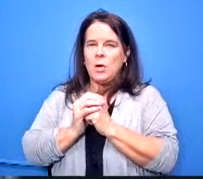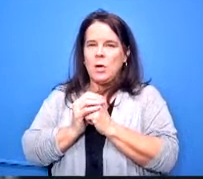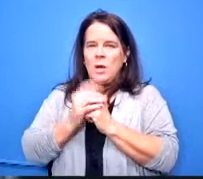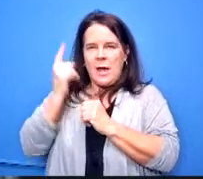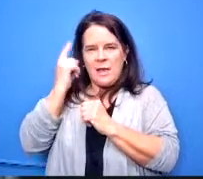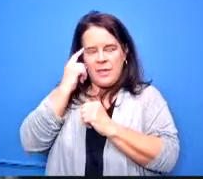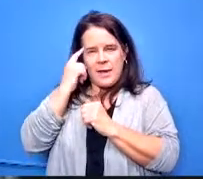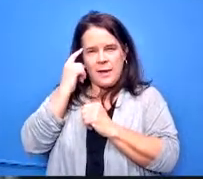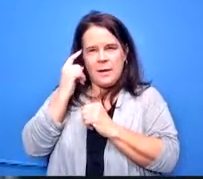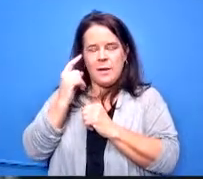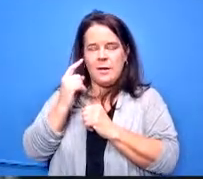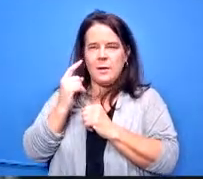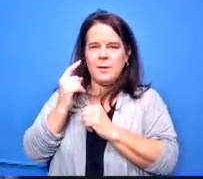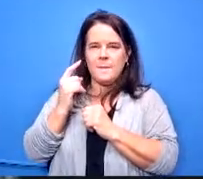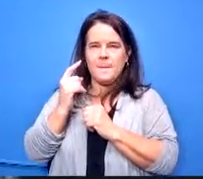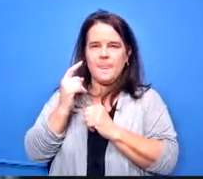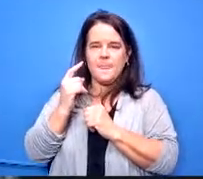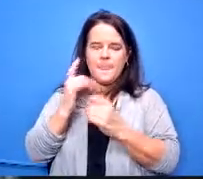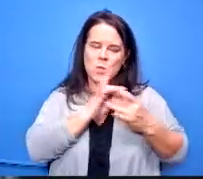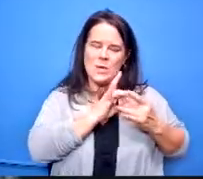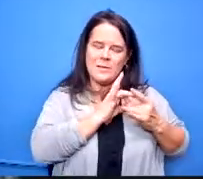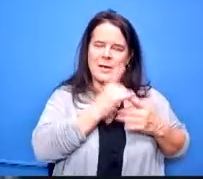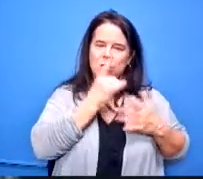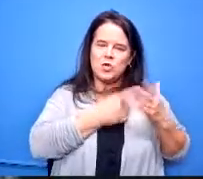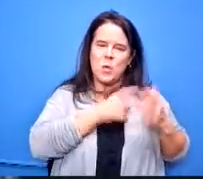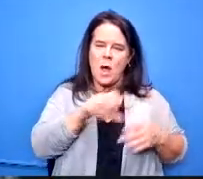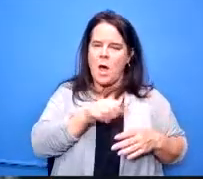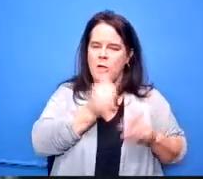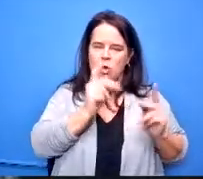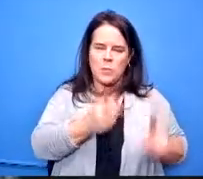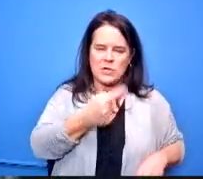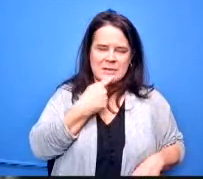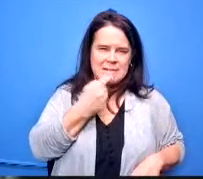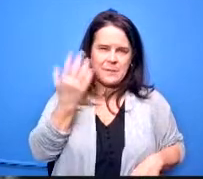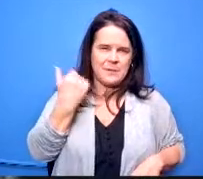goes into what board member samson asks you know if there's a teacher who was interviewing and says